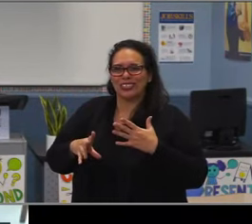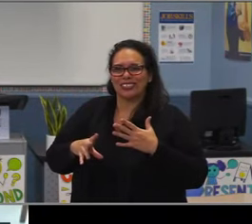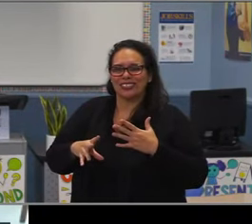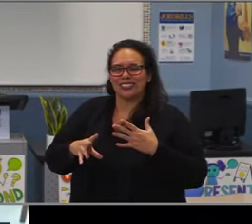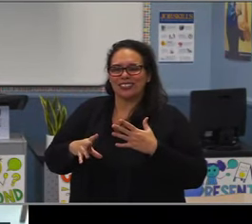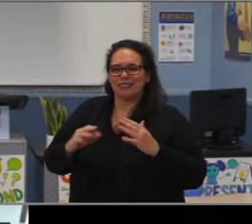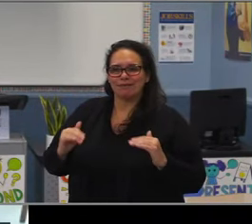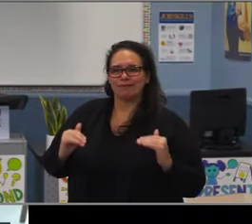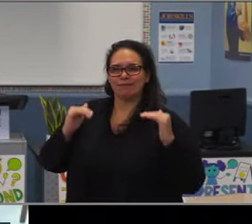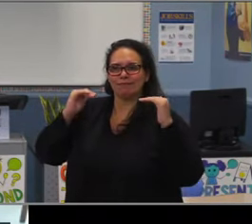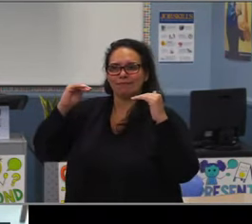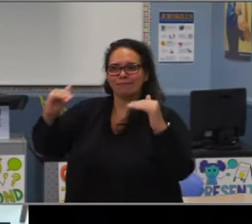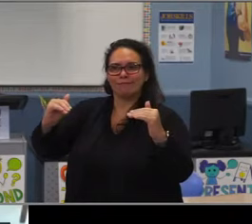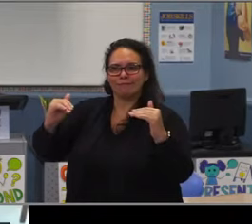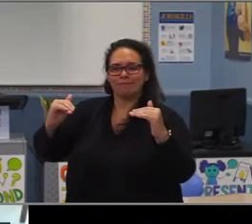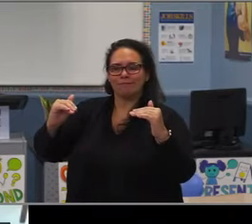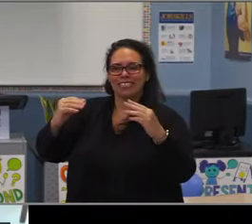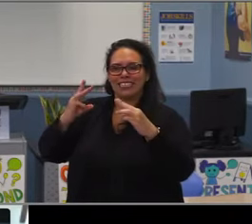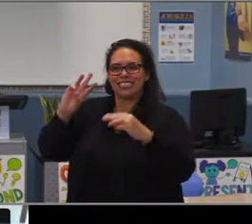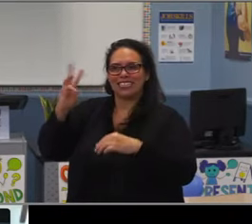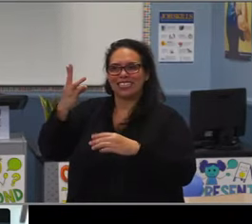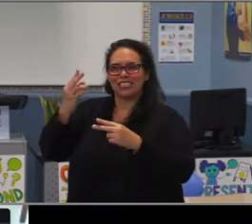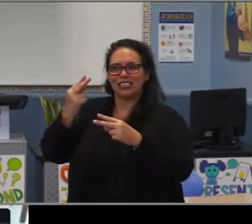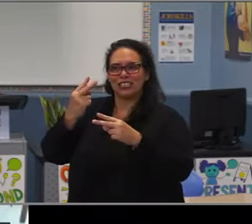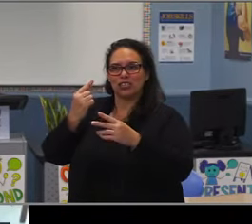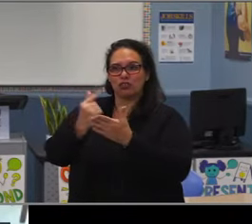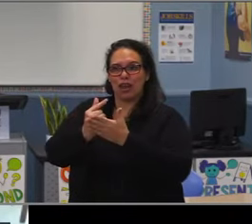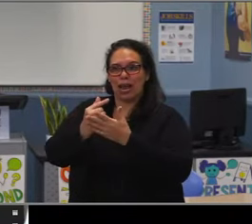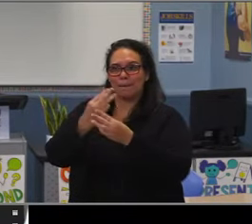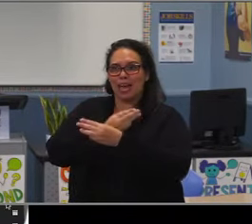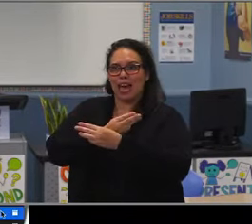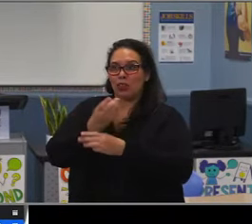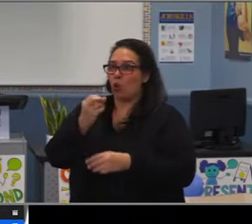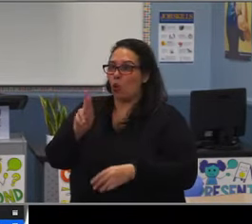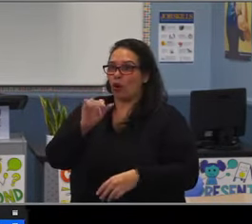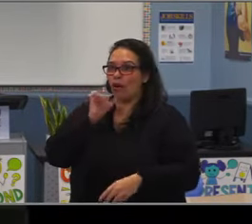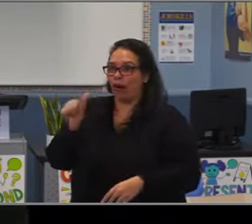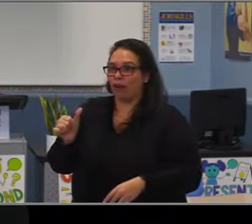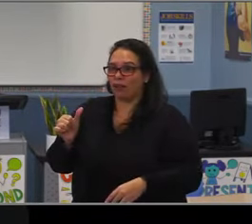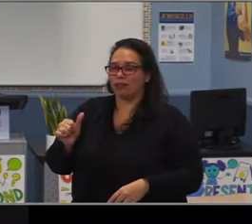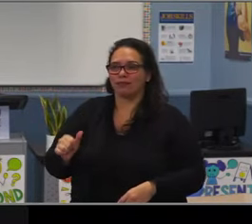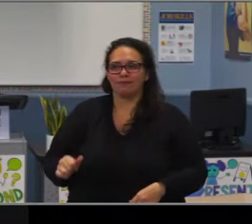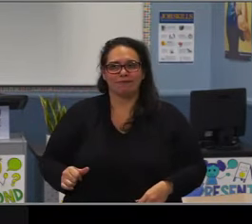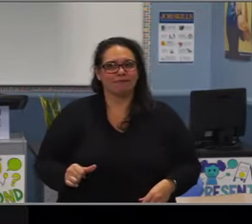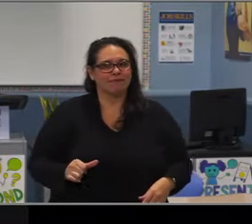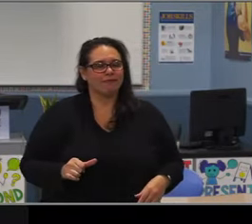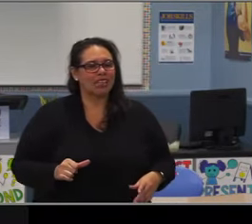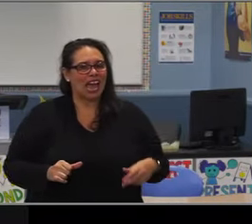with high school readiness. where are we putting sort of our energy and thoughts?